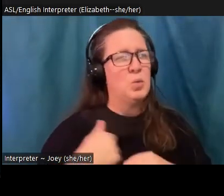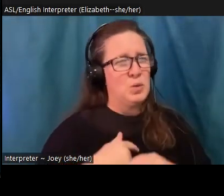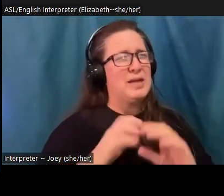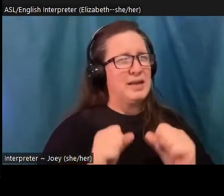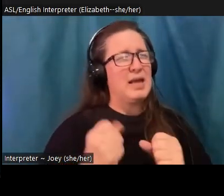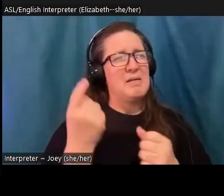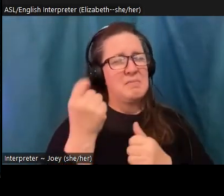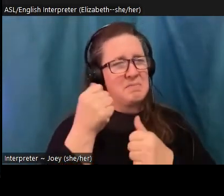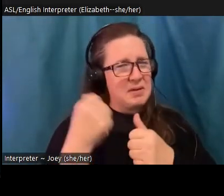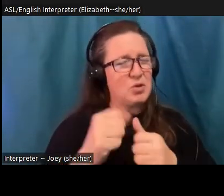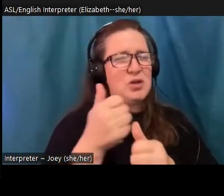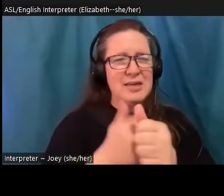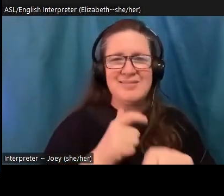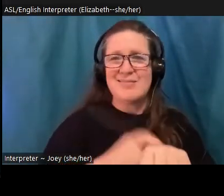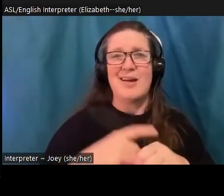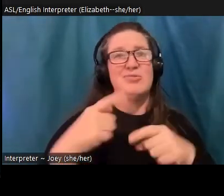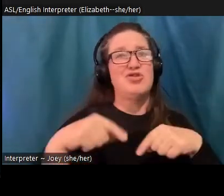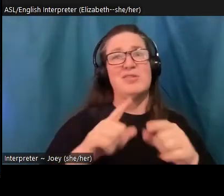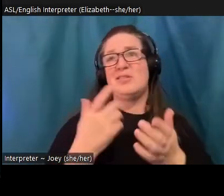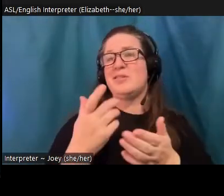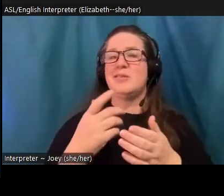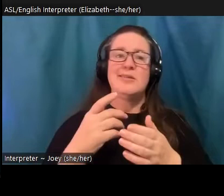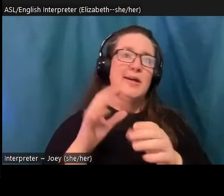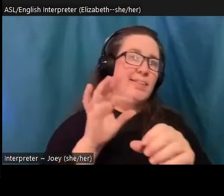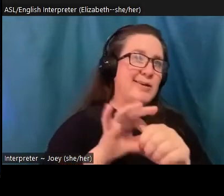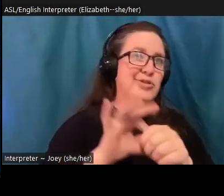like during an election cycle, or a disaster where you can't